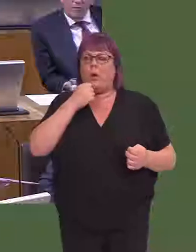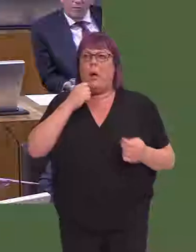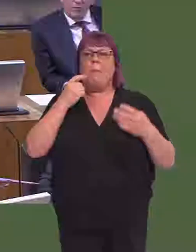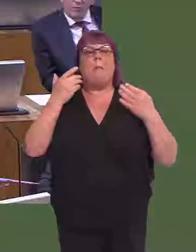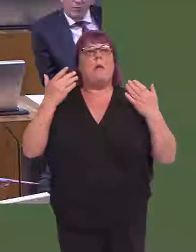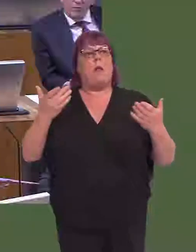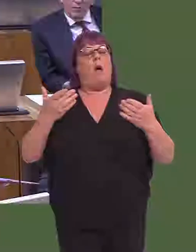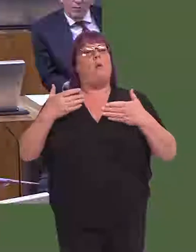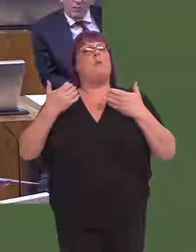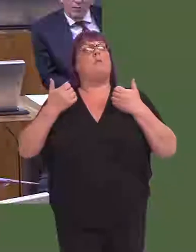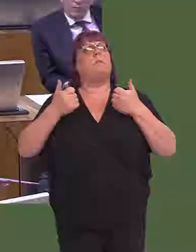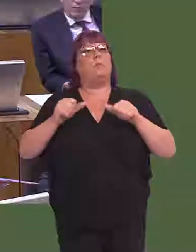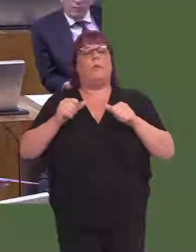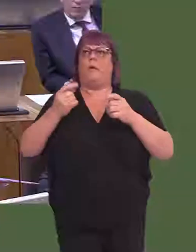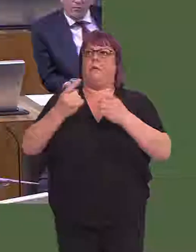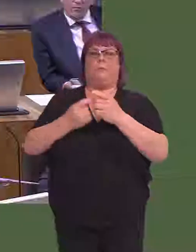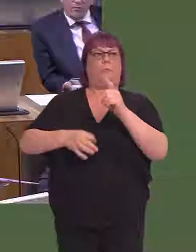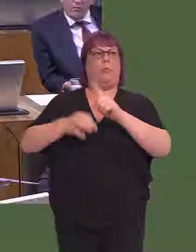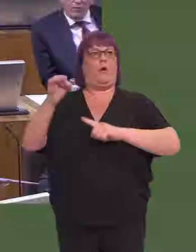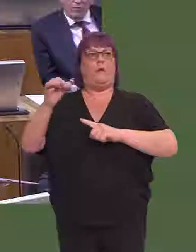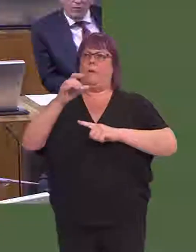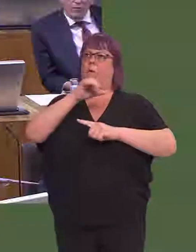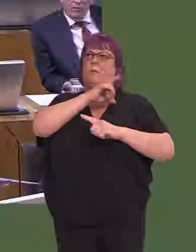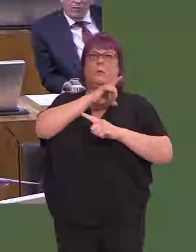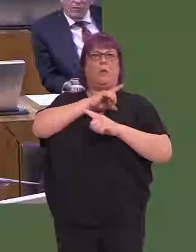We've moved a huge way since then, which is why we are the party of devolution.